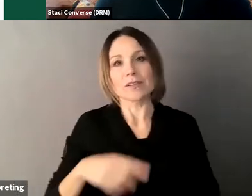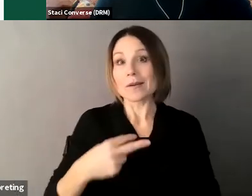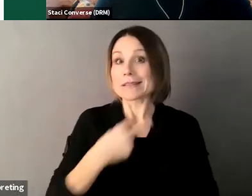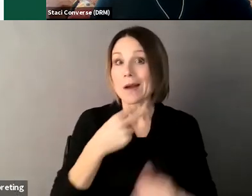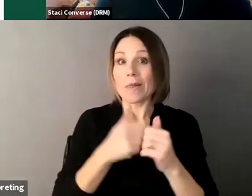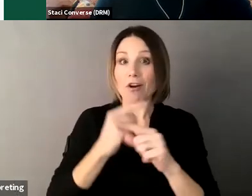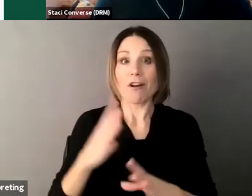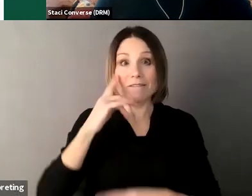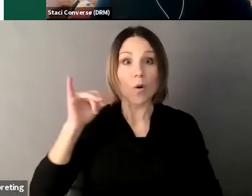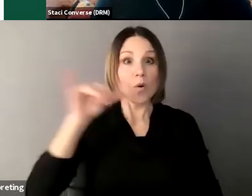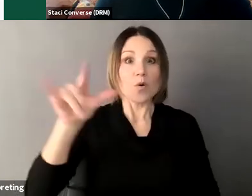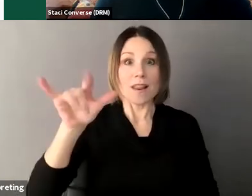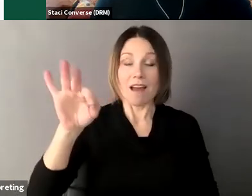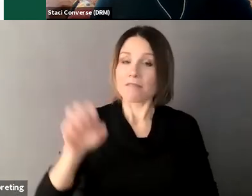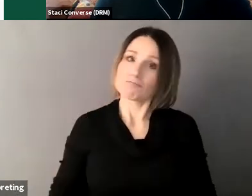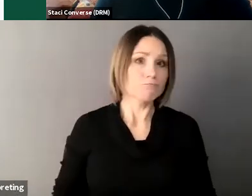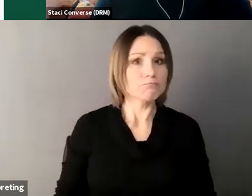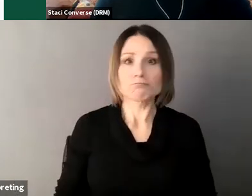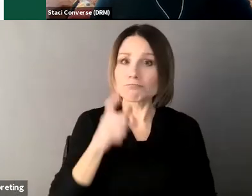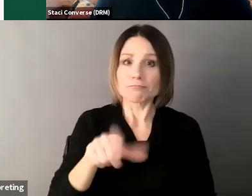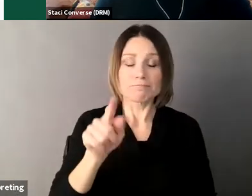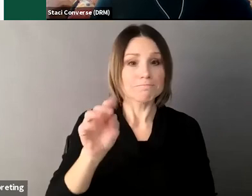I’ll launch the poll right now real quick